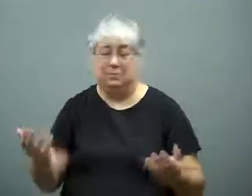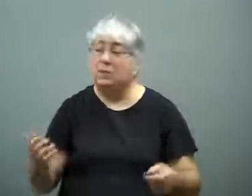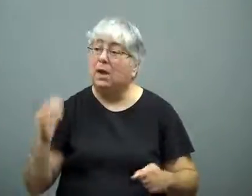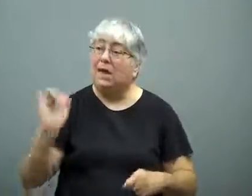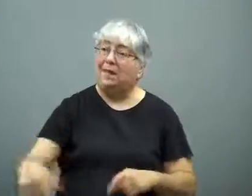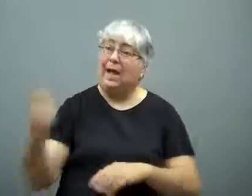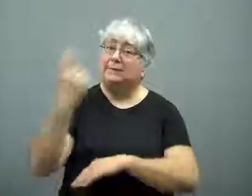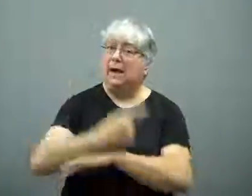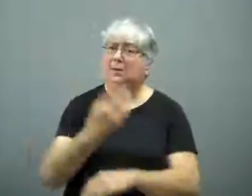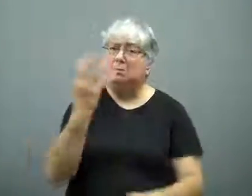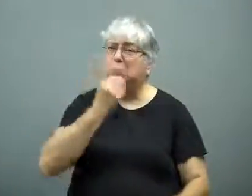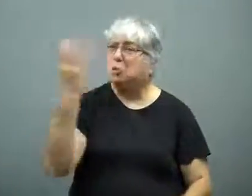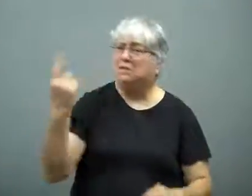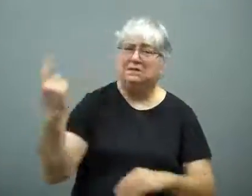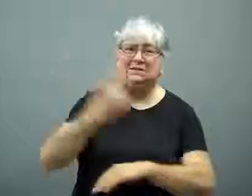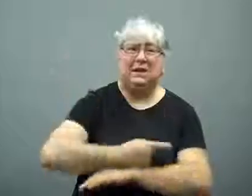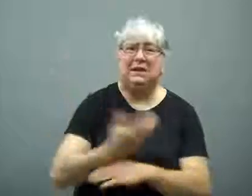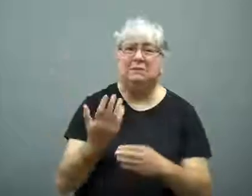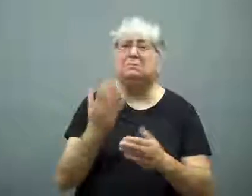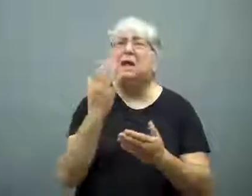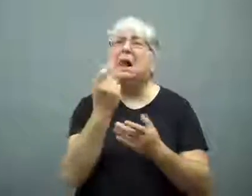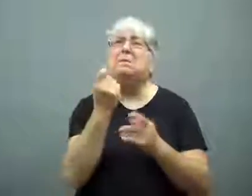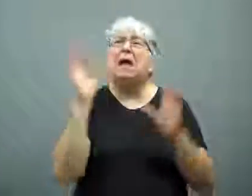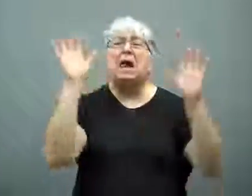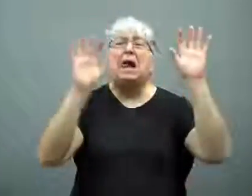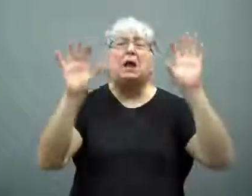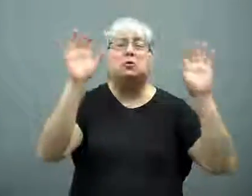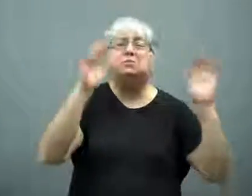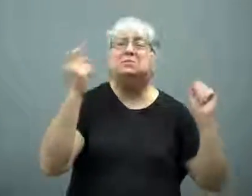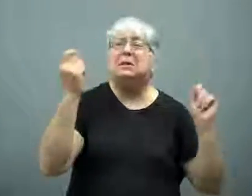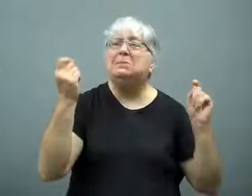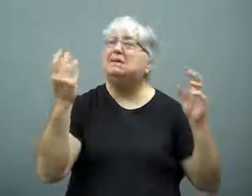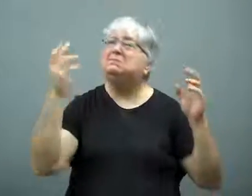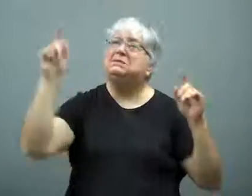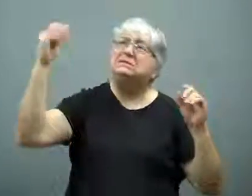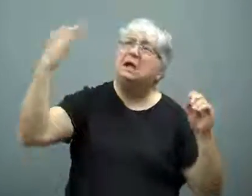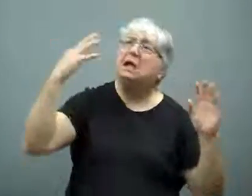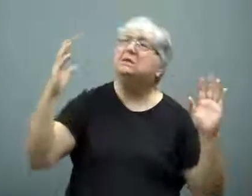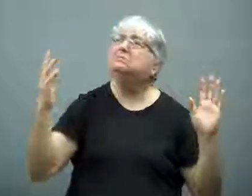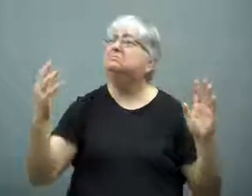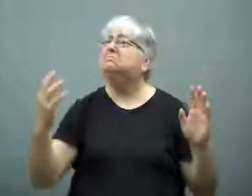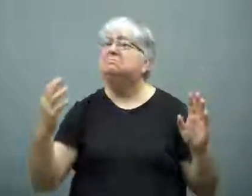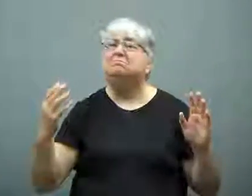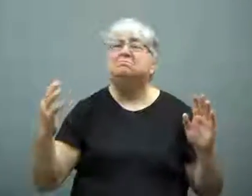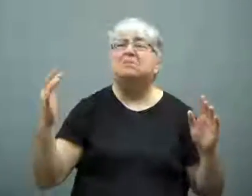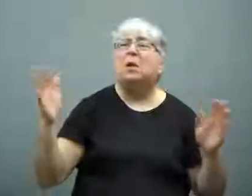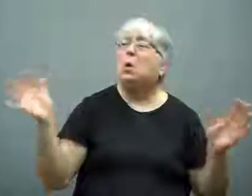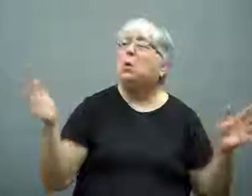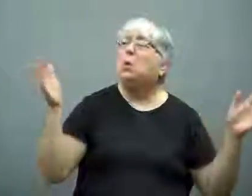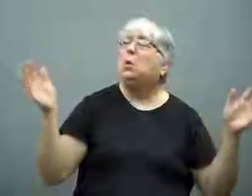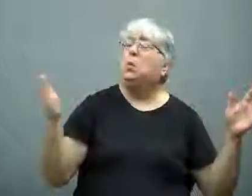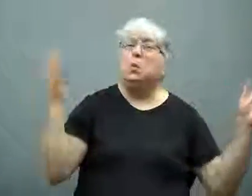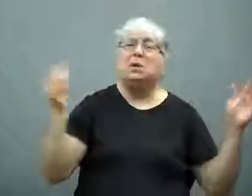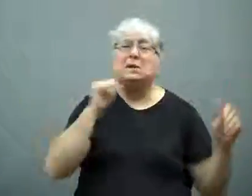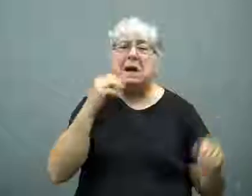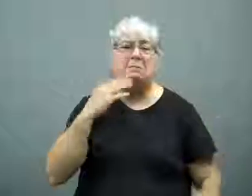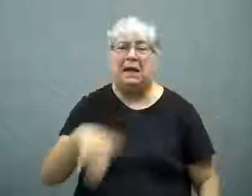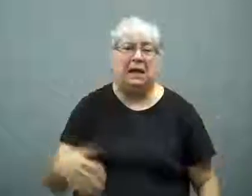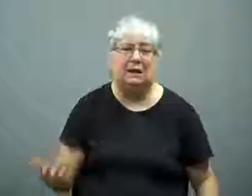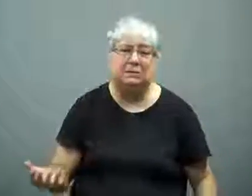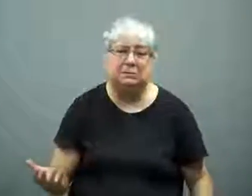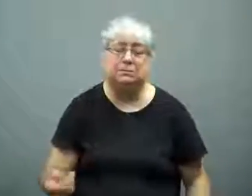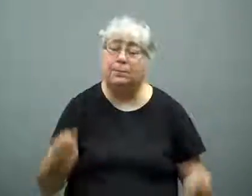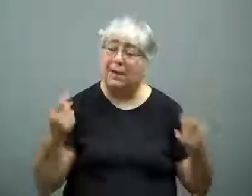It was a beautiful day, partly cloudy with sun, and light wind.